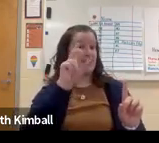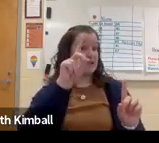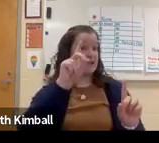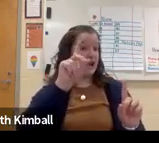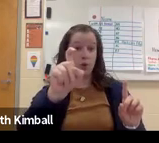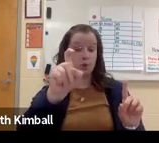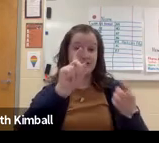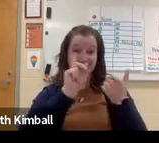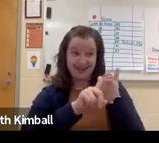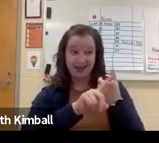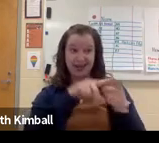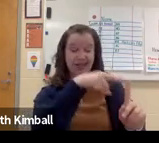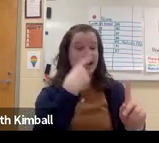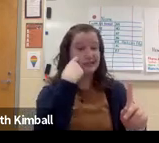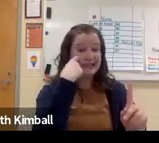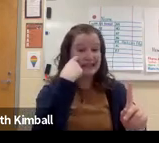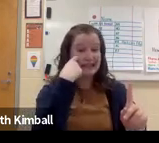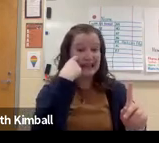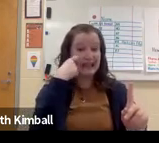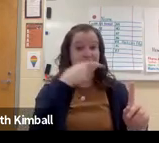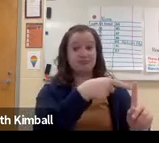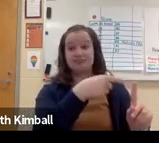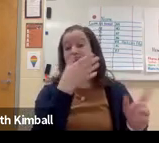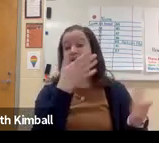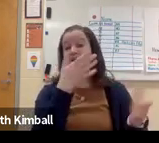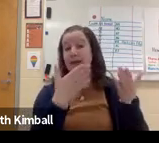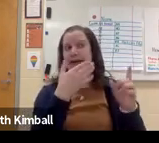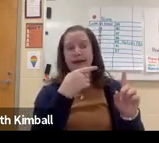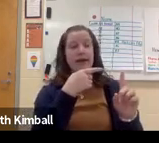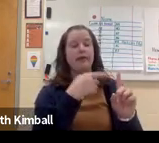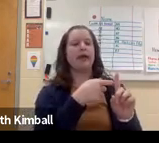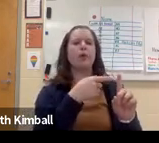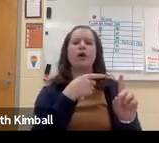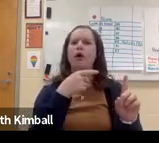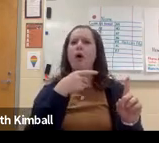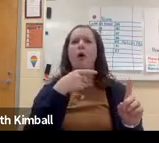and it may even be that a child has a recent diagnosis.